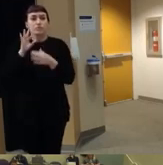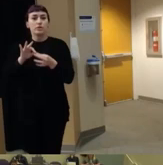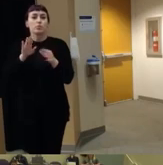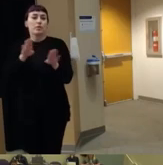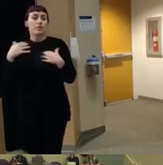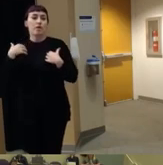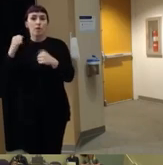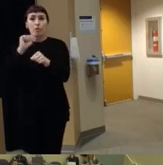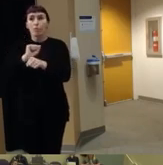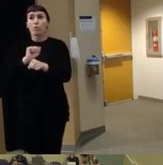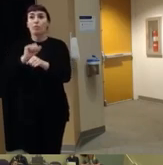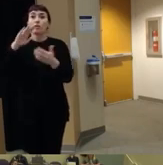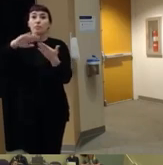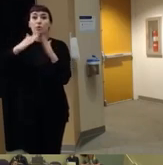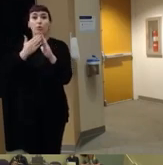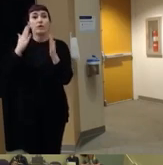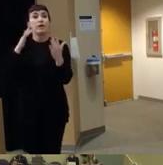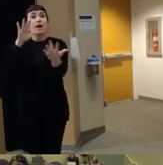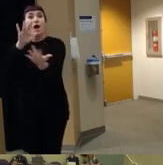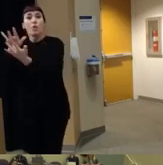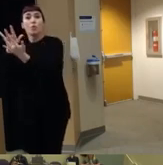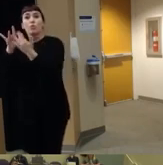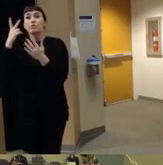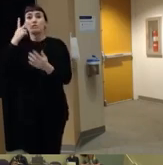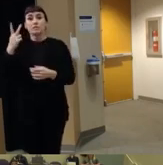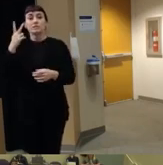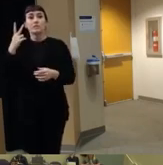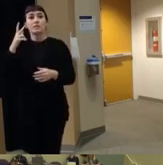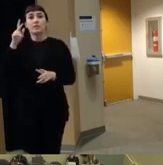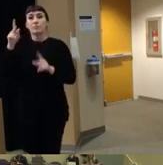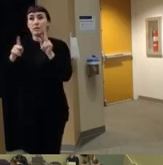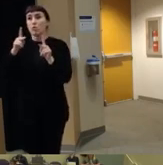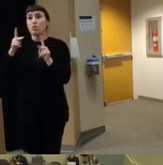so we do community outreach we see lots of people in the outpatient and inpatient settings we have